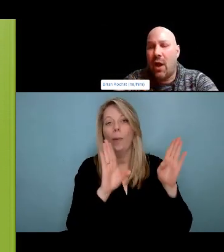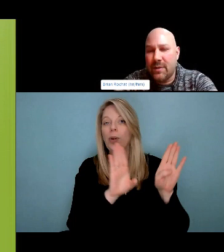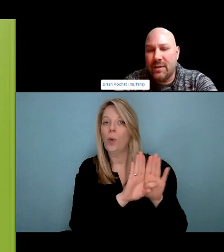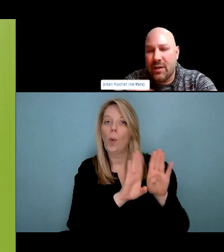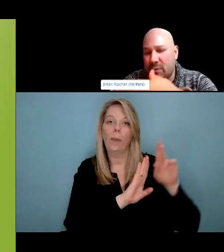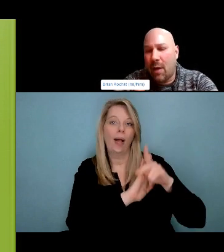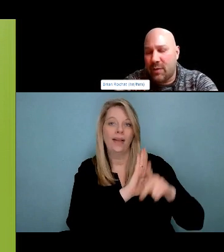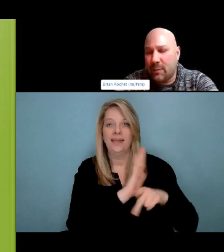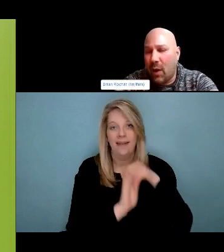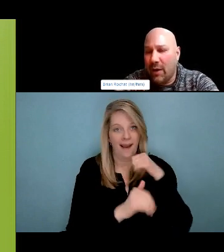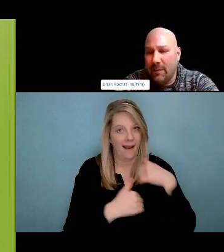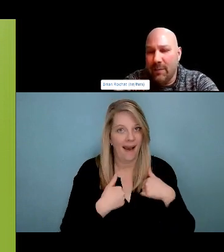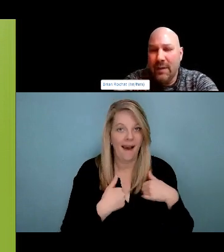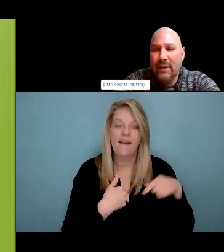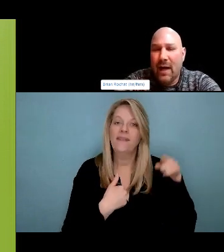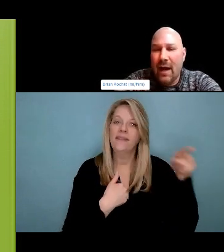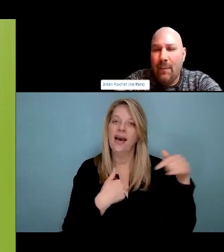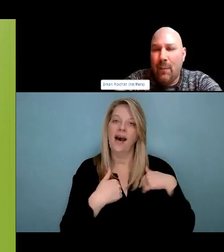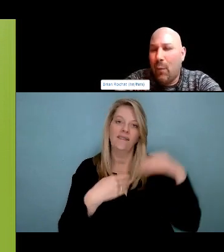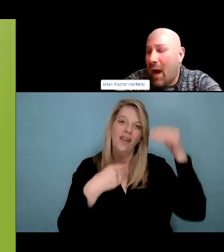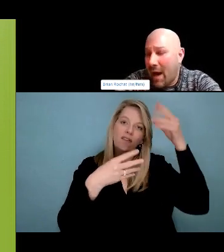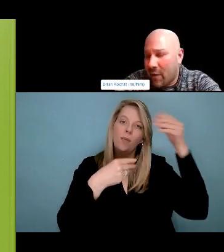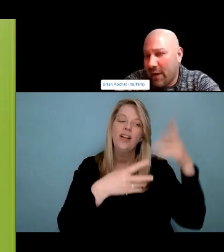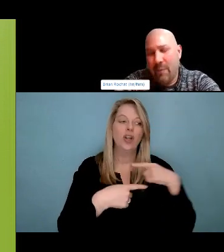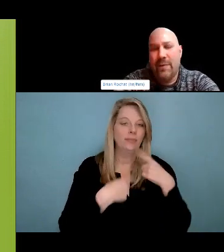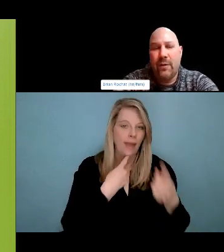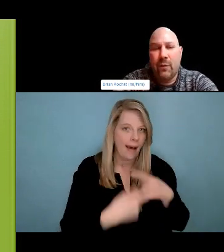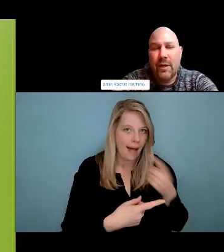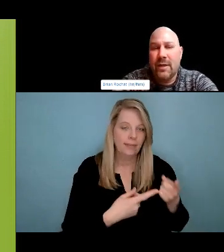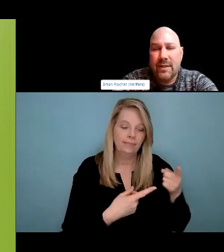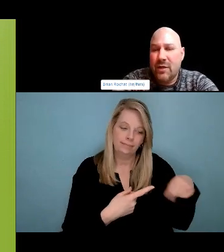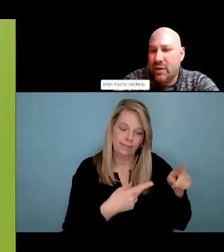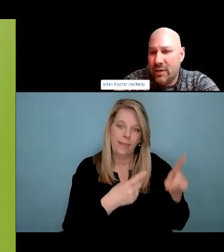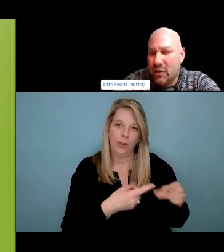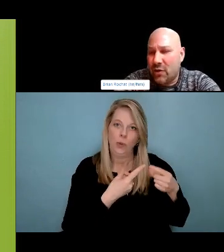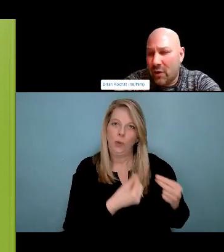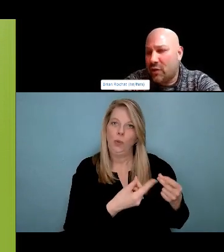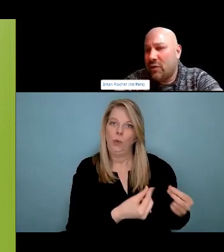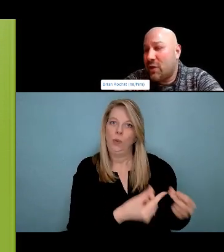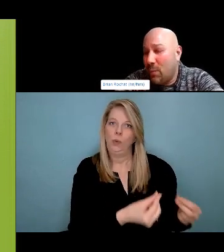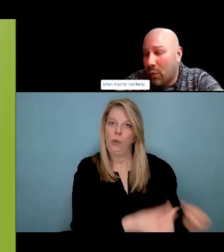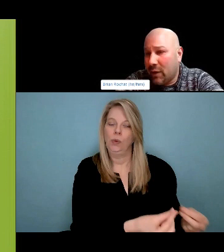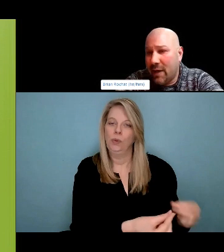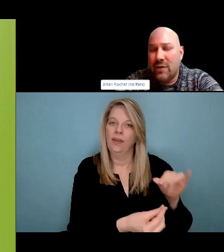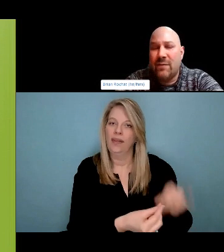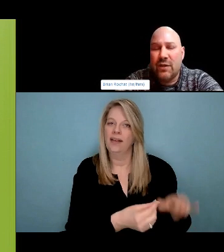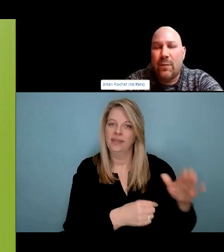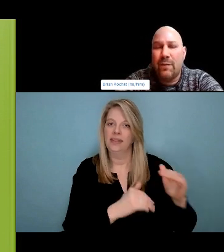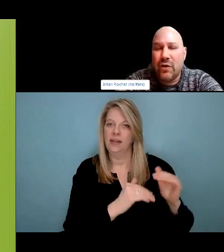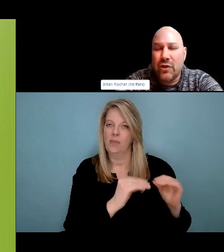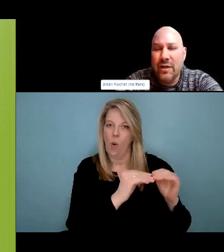but he still had enough respect to say, hey, I can't partake now, and I thought that was cool, It's part of my journey as part of my search.